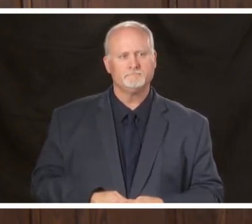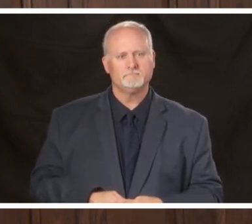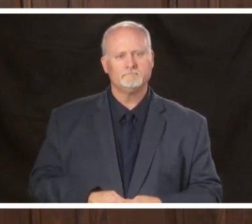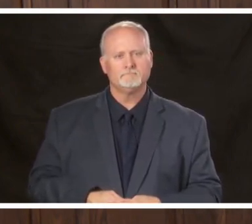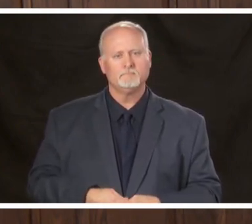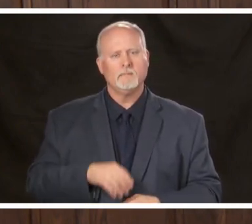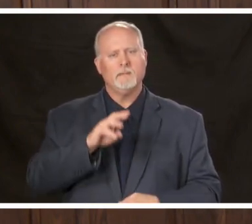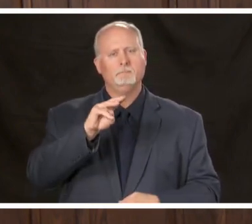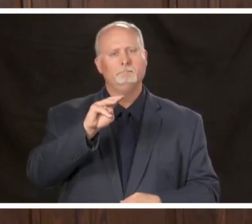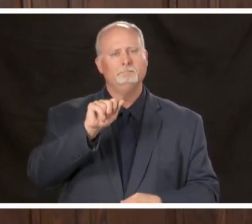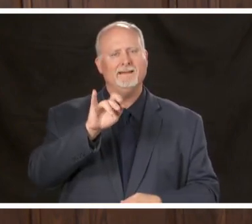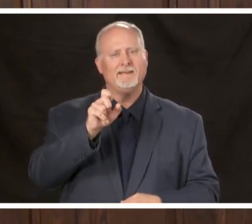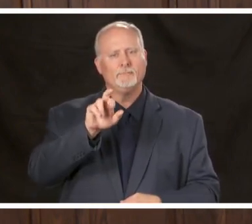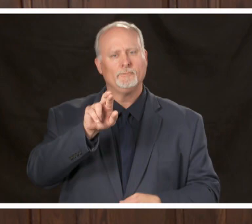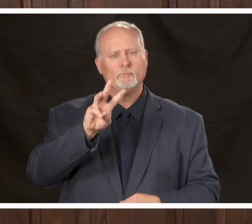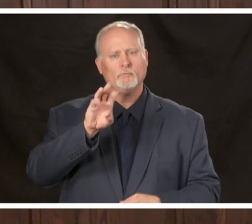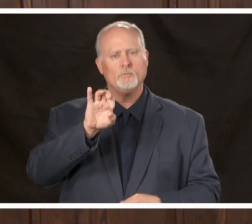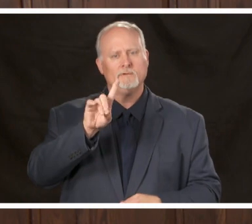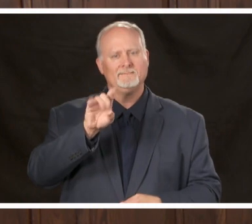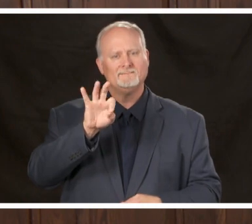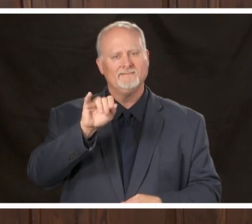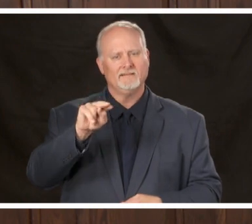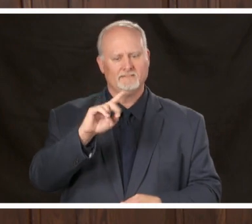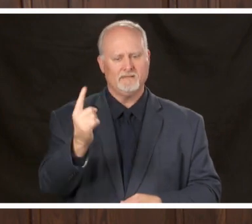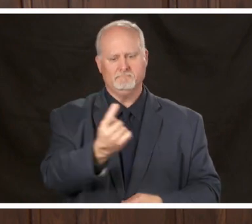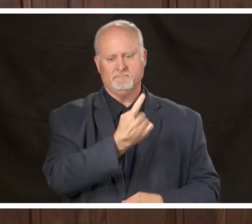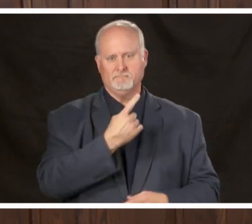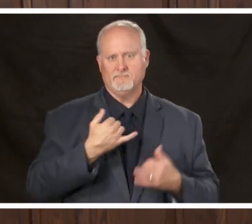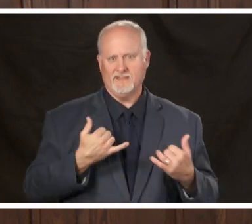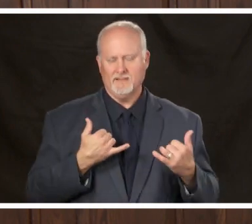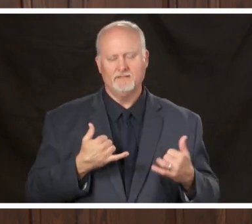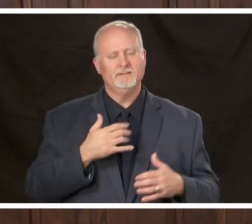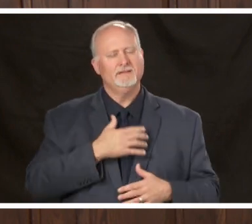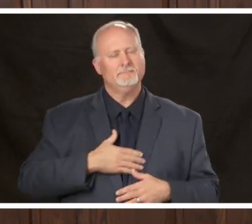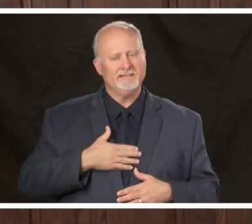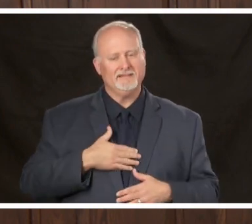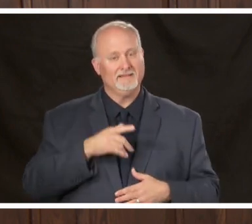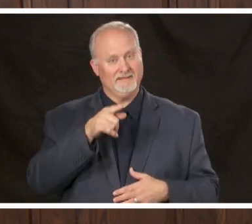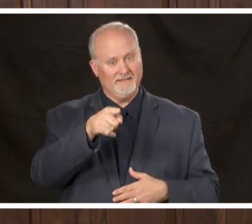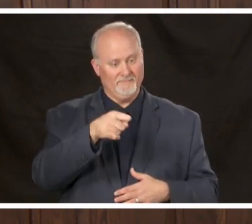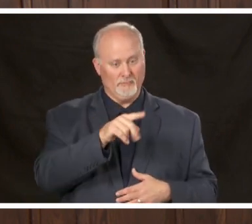mayor woodfin is coming back up again please mute your line if you are not asking a